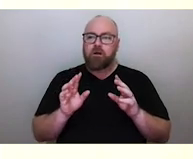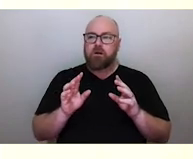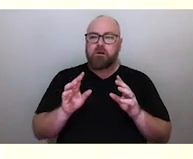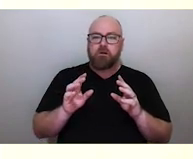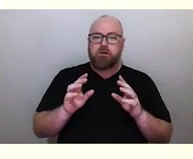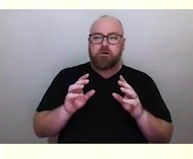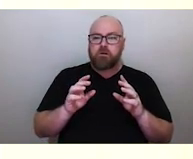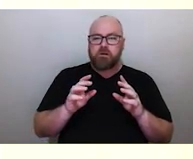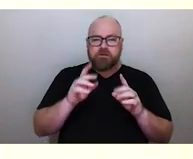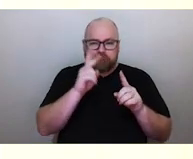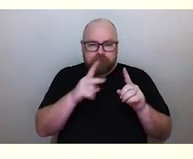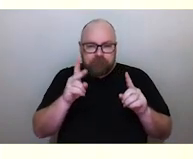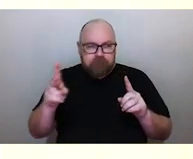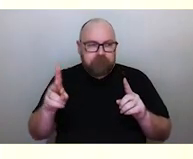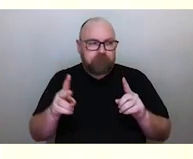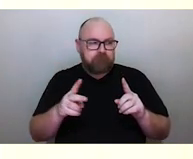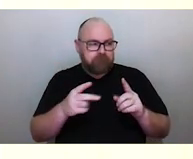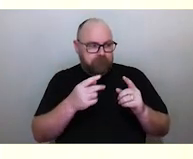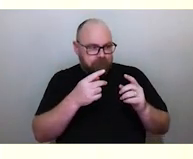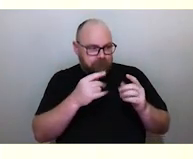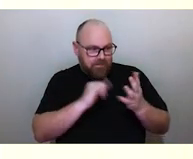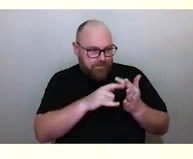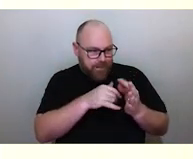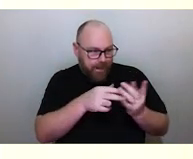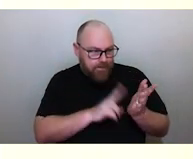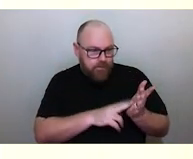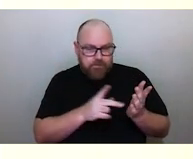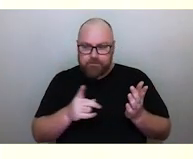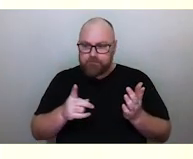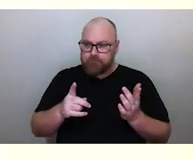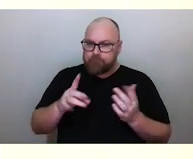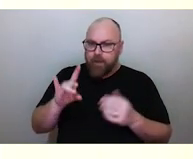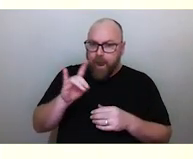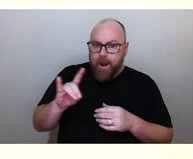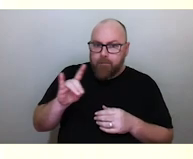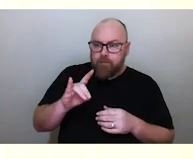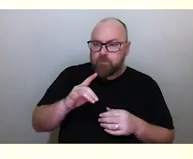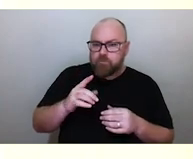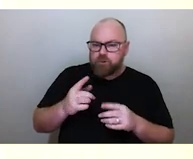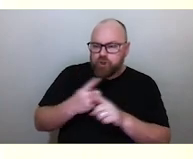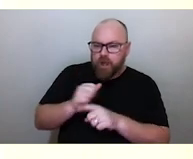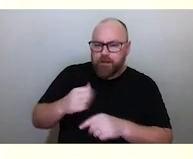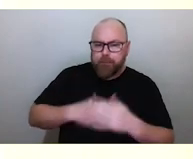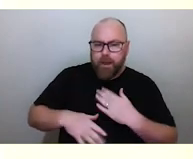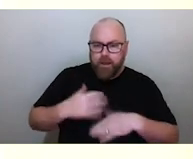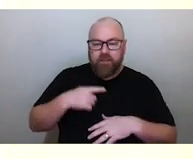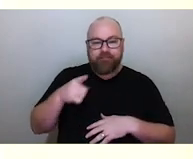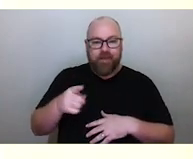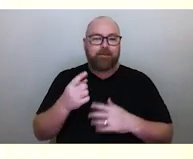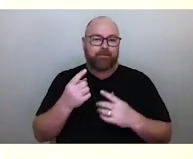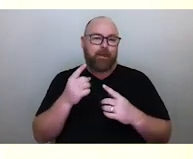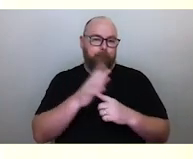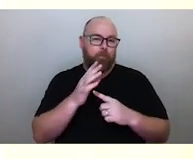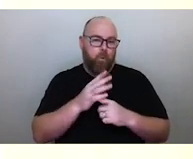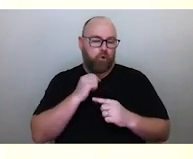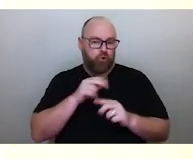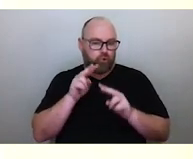understanding the behavior of plants and animals, is critically important to understanding navigation. The Torres Strait seafaring